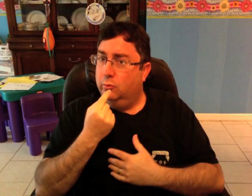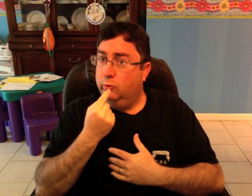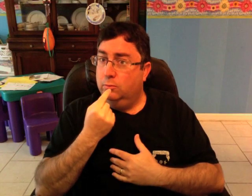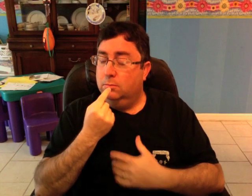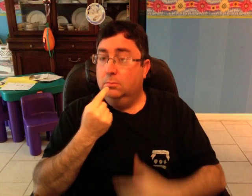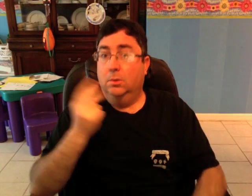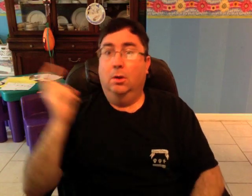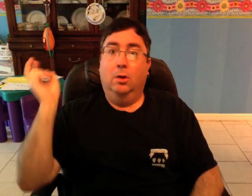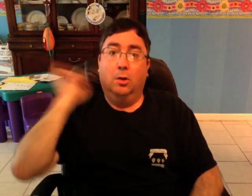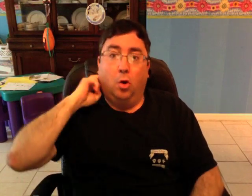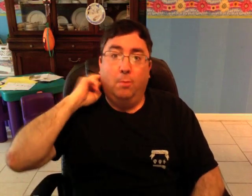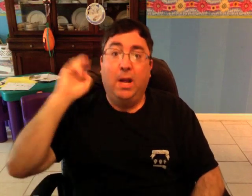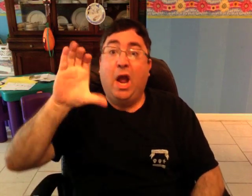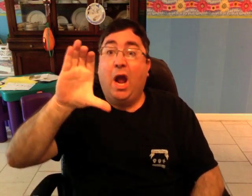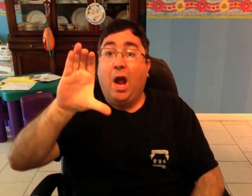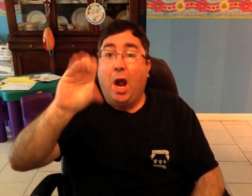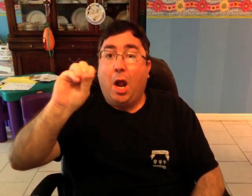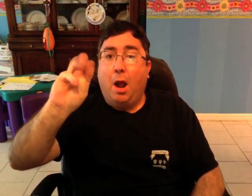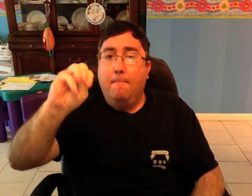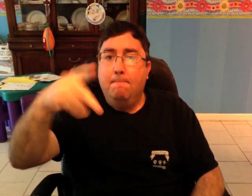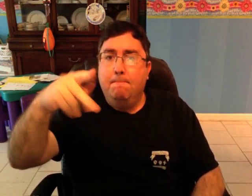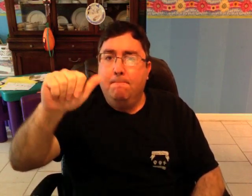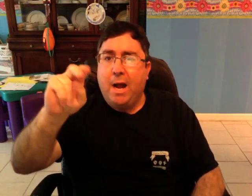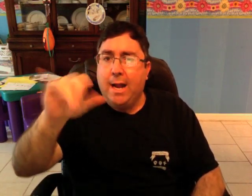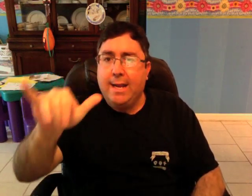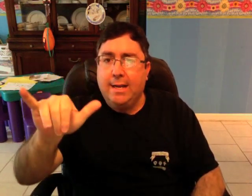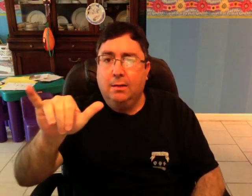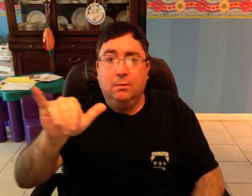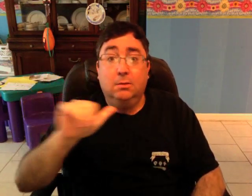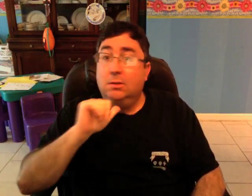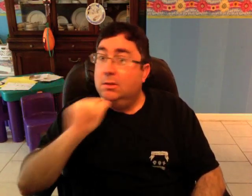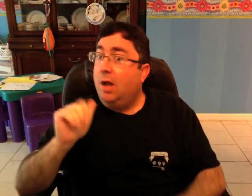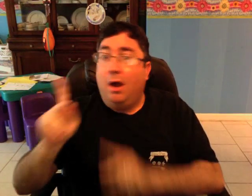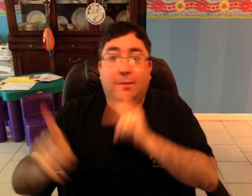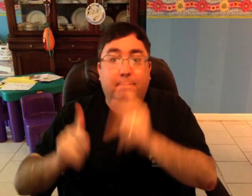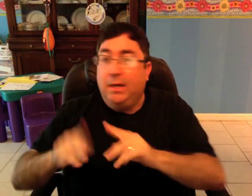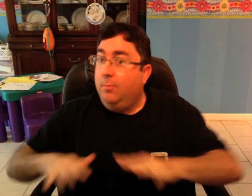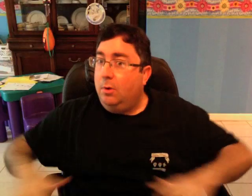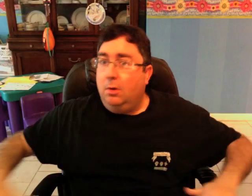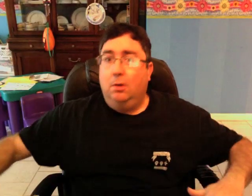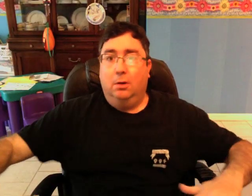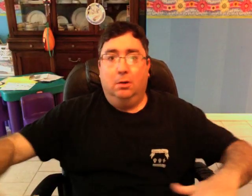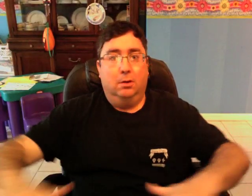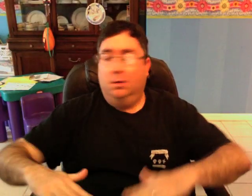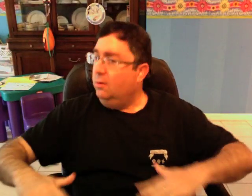A cochlear COMPANY, not the people.